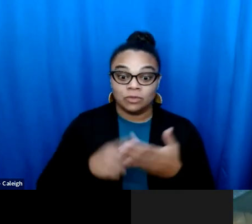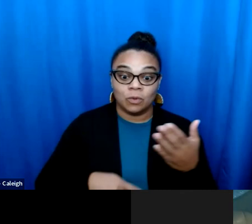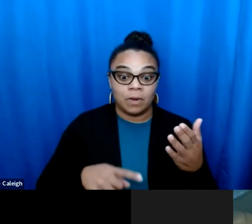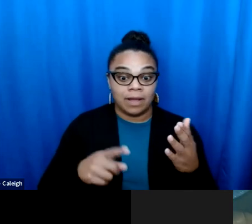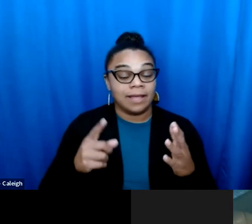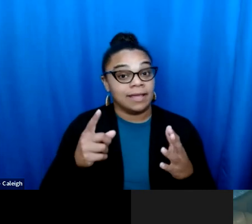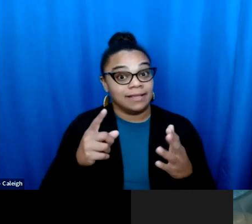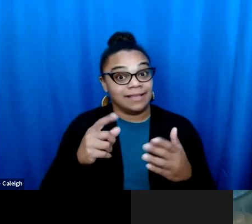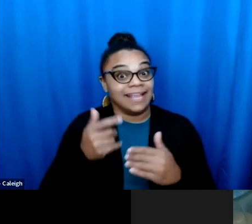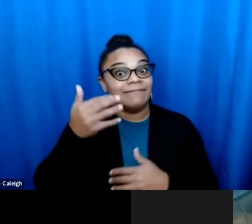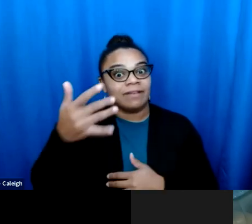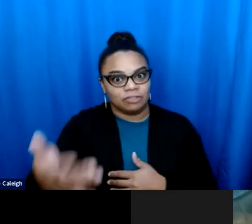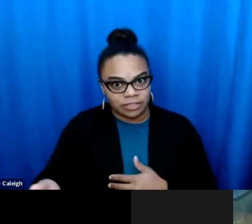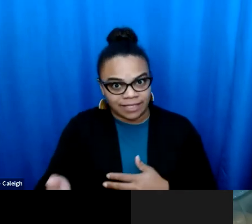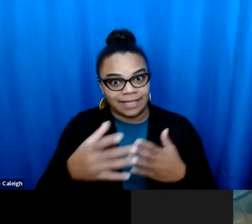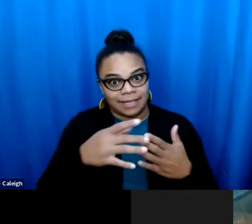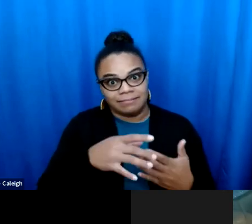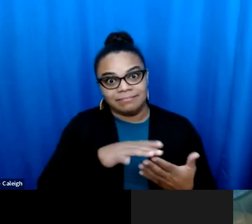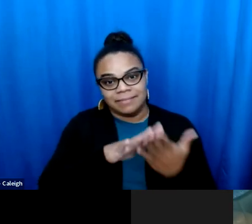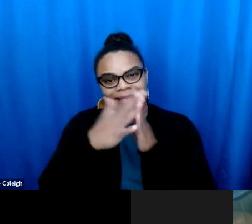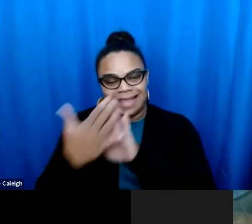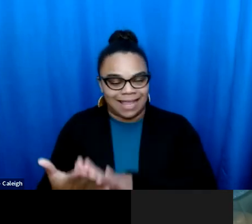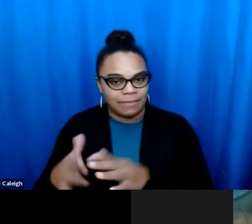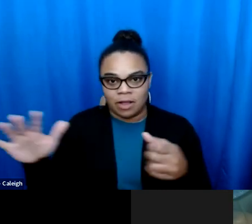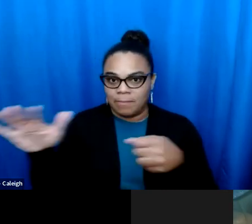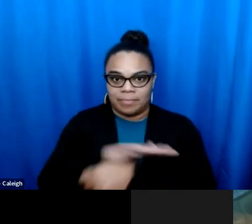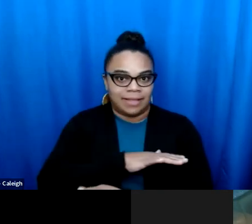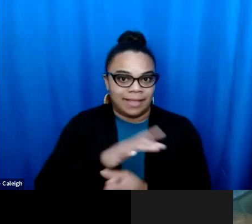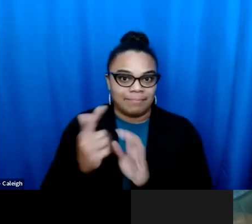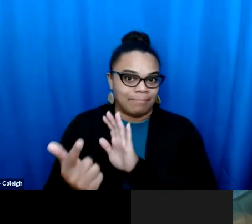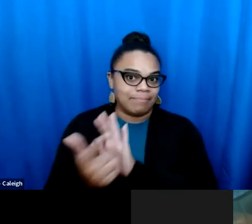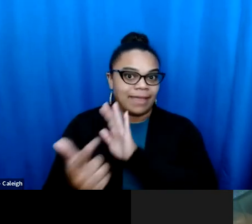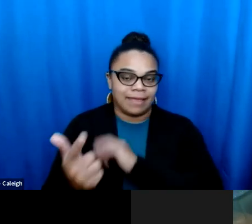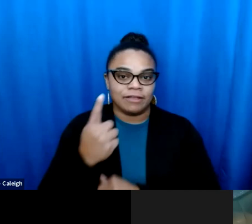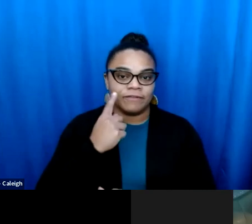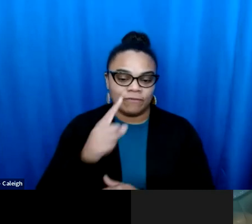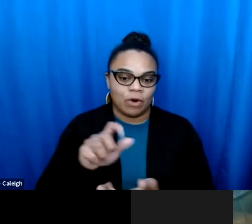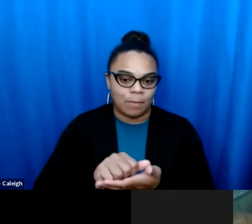state Supreme Court [broken audio] therefore get rid